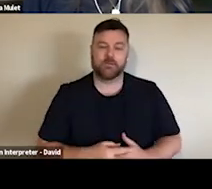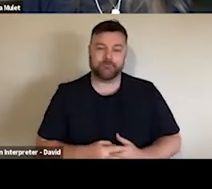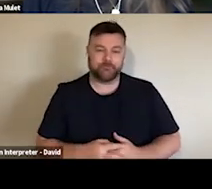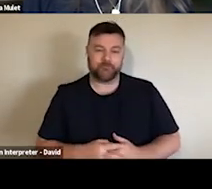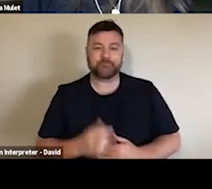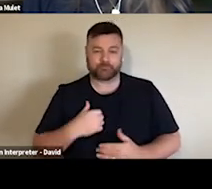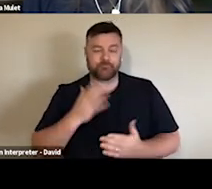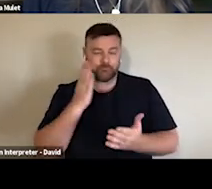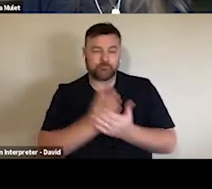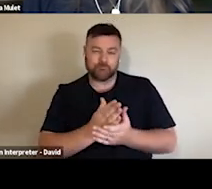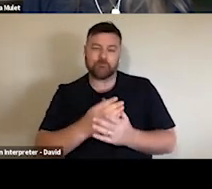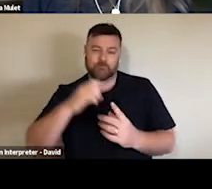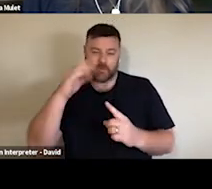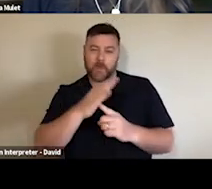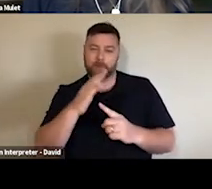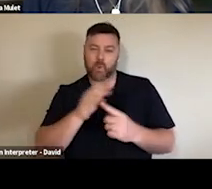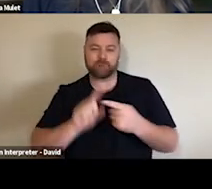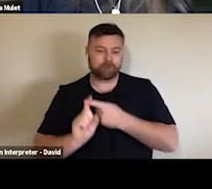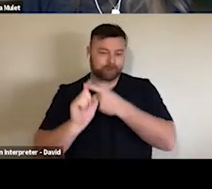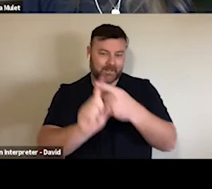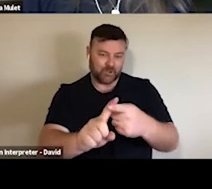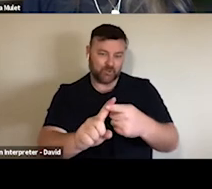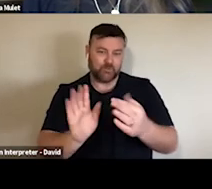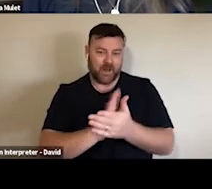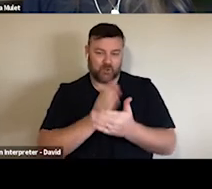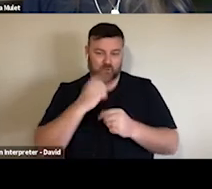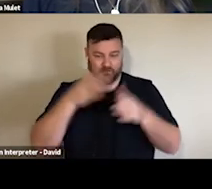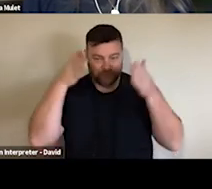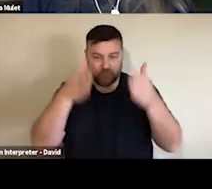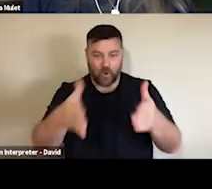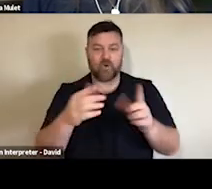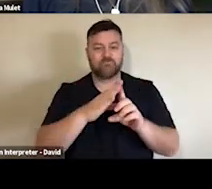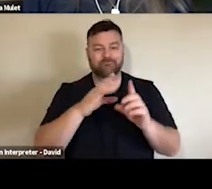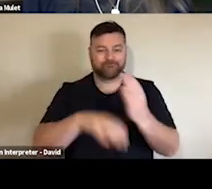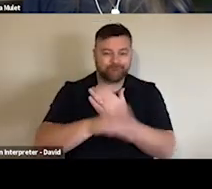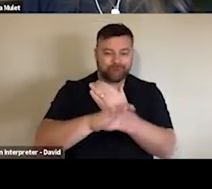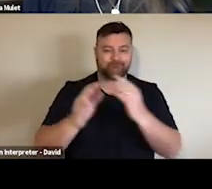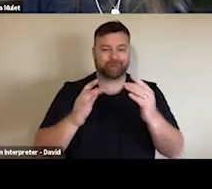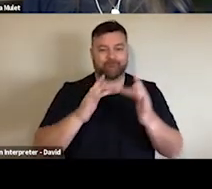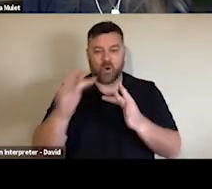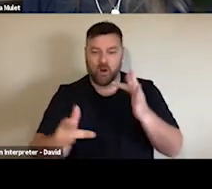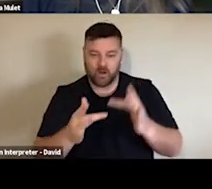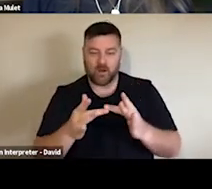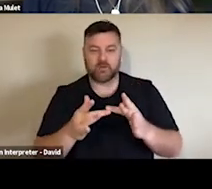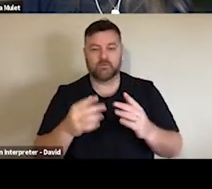So the value I think in the future is going to be in curating digital programs and adding that layer of interpretive meaning to the digital programming.